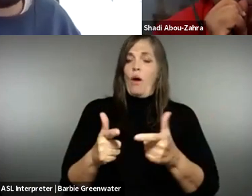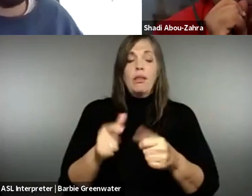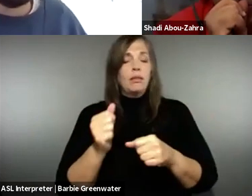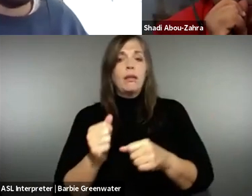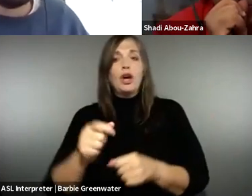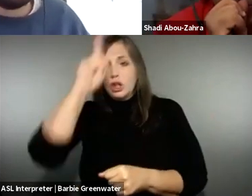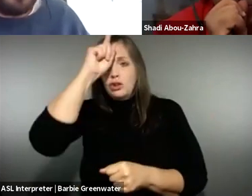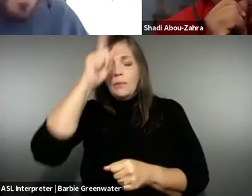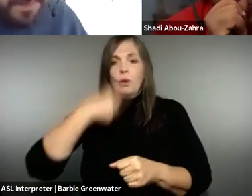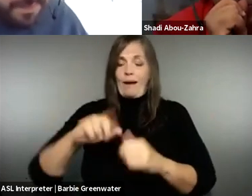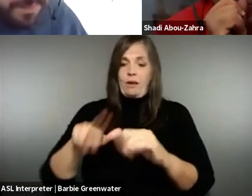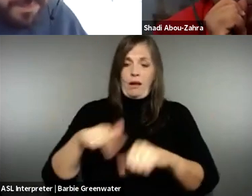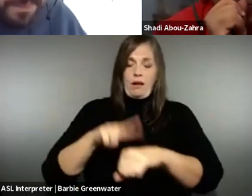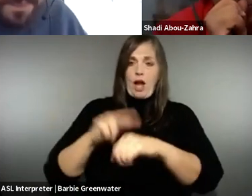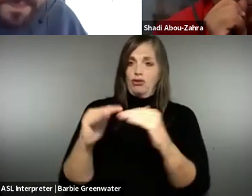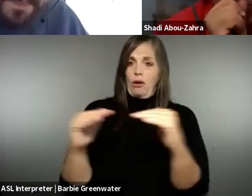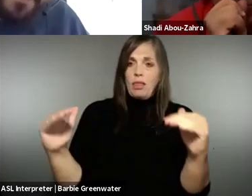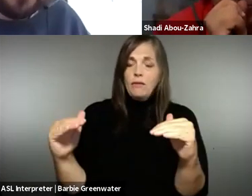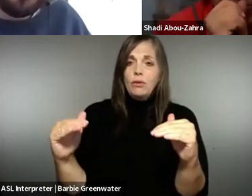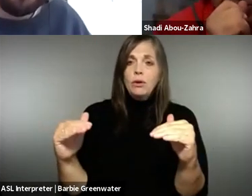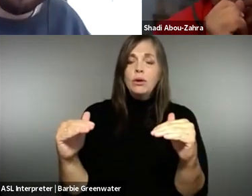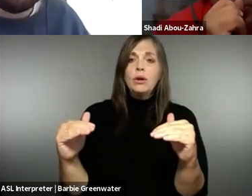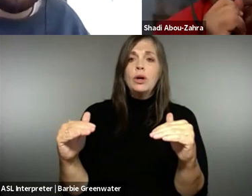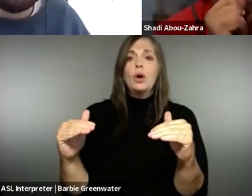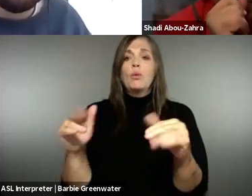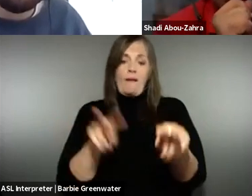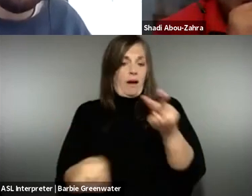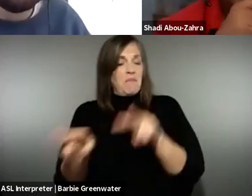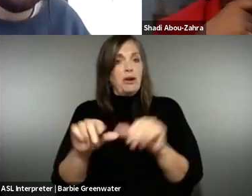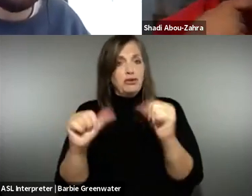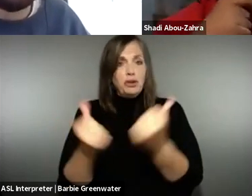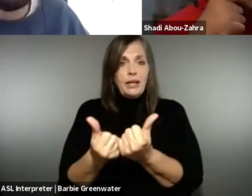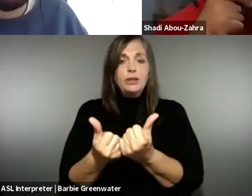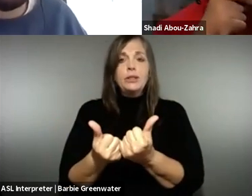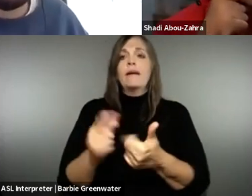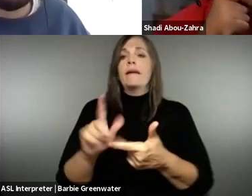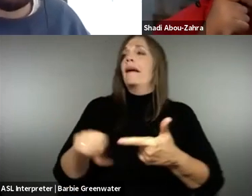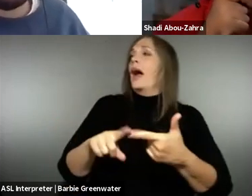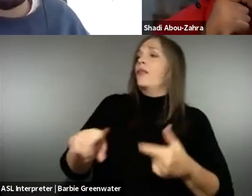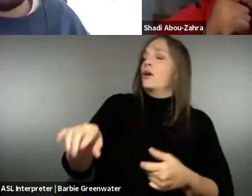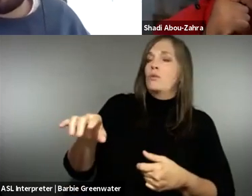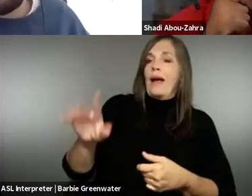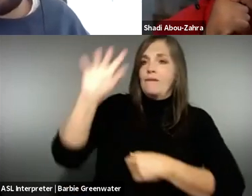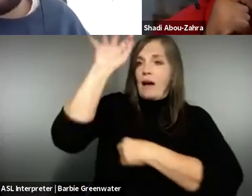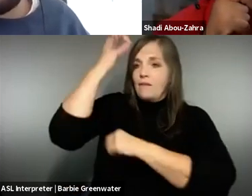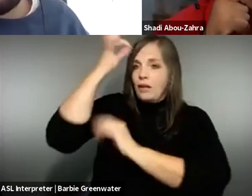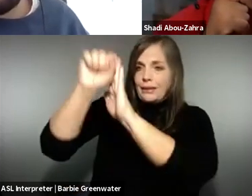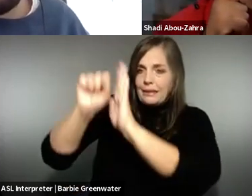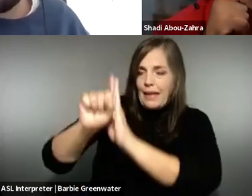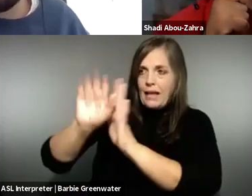chapter of all the chapters, so we have, at least in Germany, we have a level the national level, we have the monitoring agency